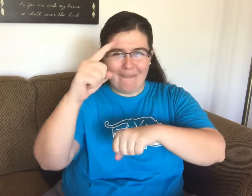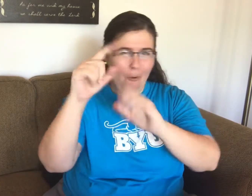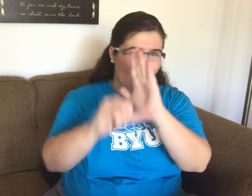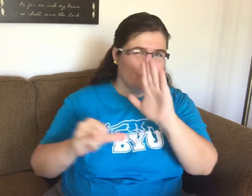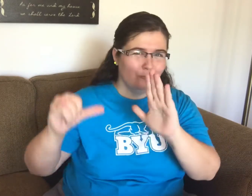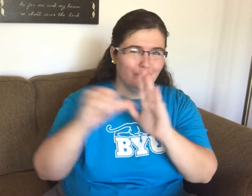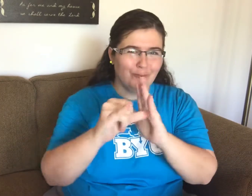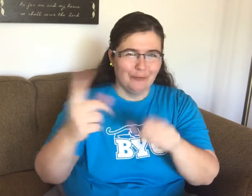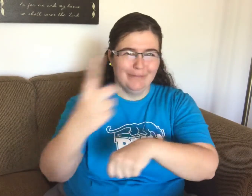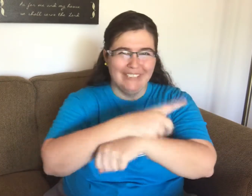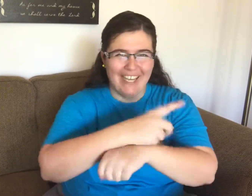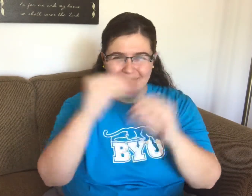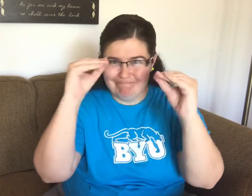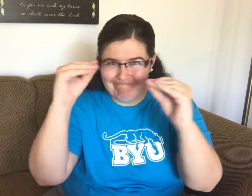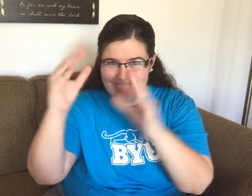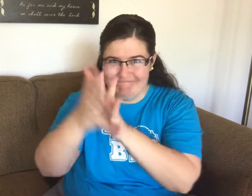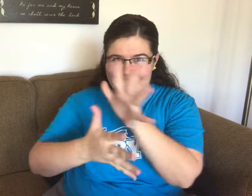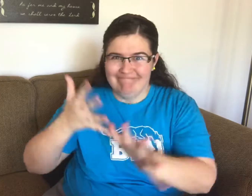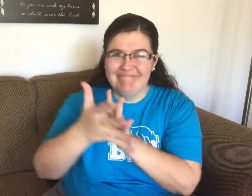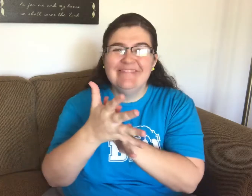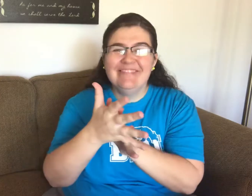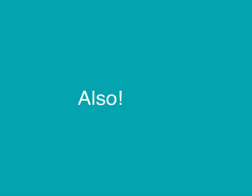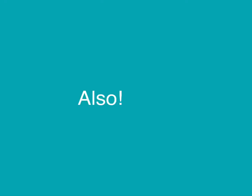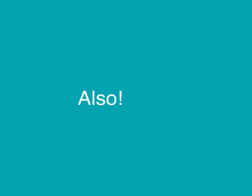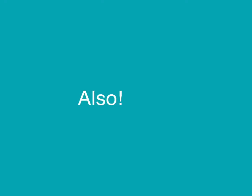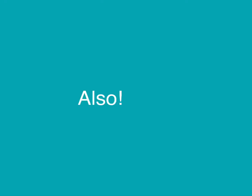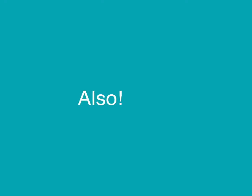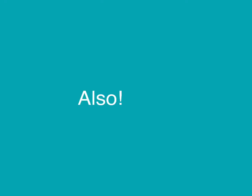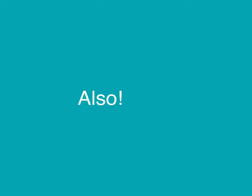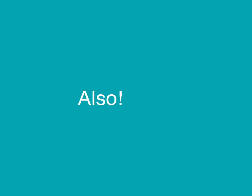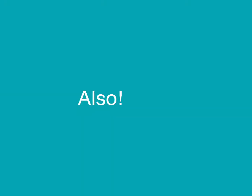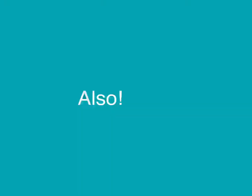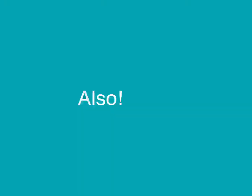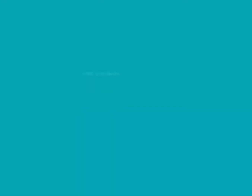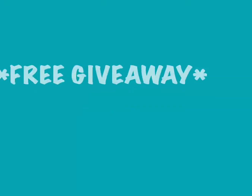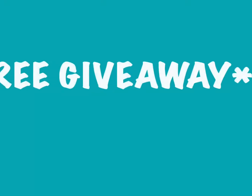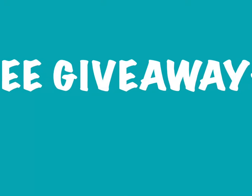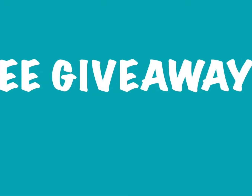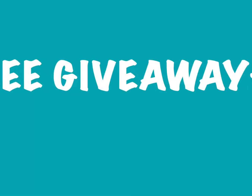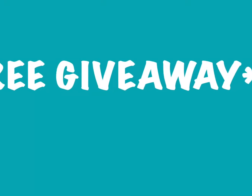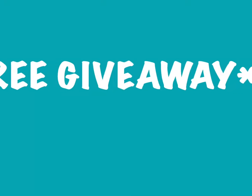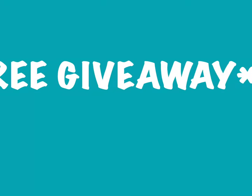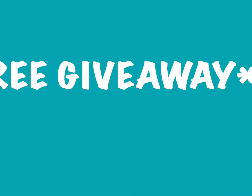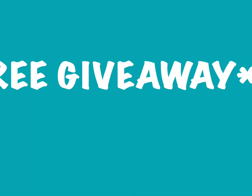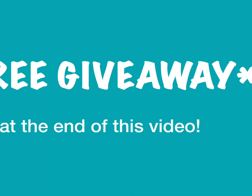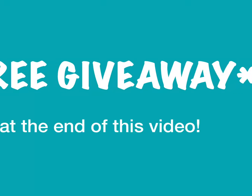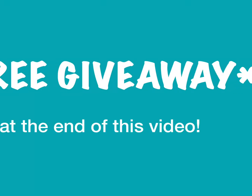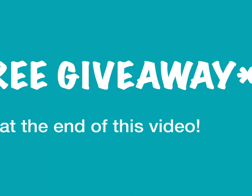world signs for YOUTUBE. Also! FREE GIVEAWAY